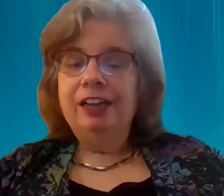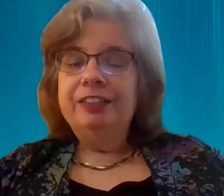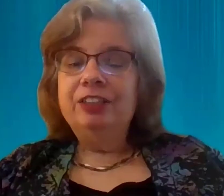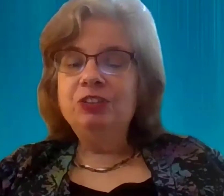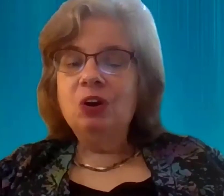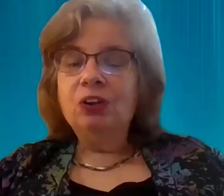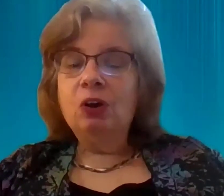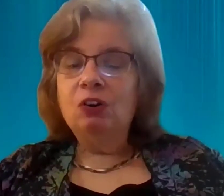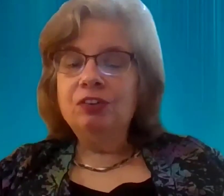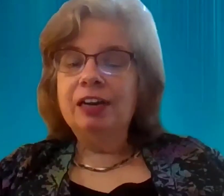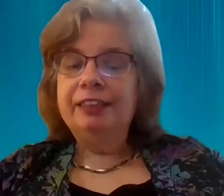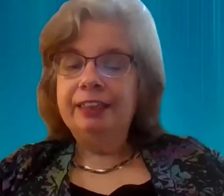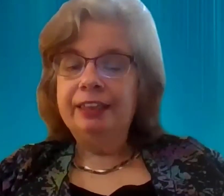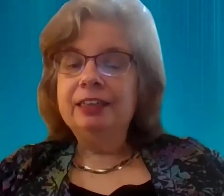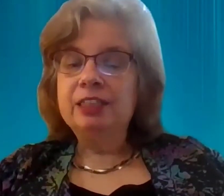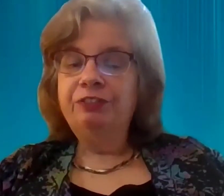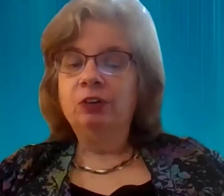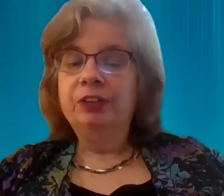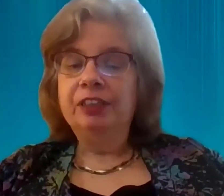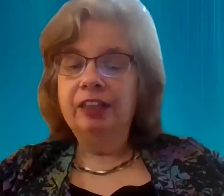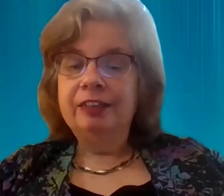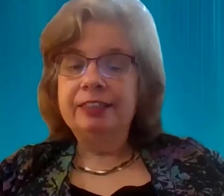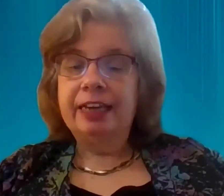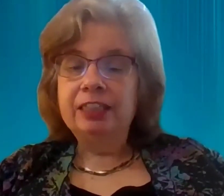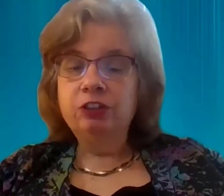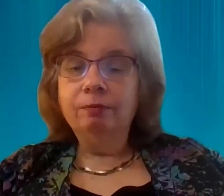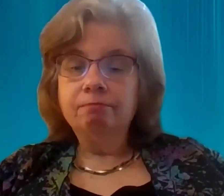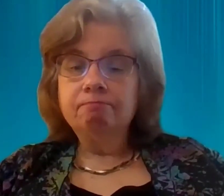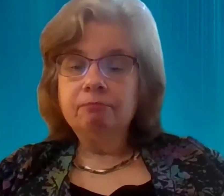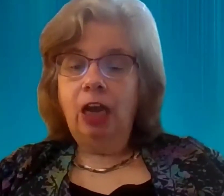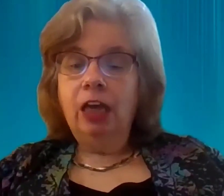Did you know that COVID-19 is a federally declared disaster?...